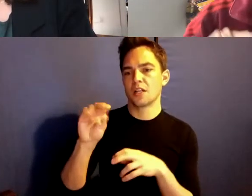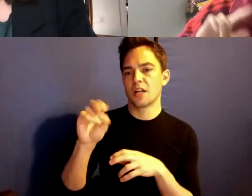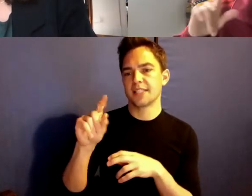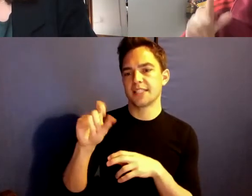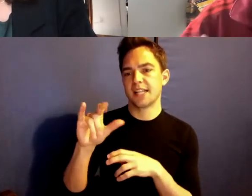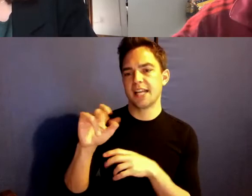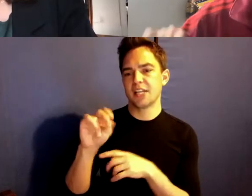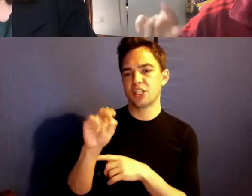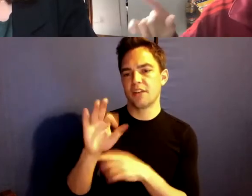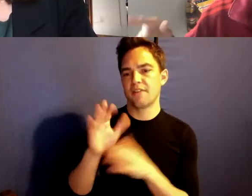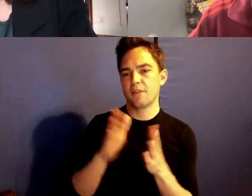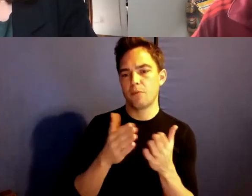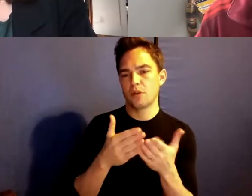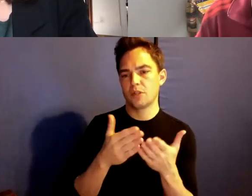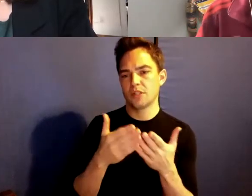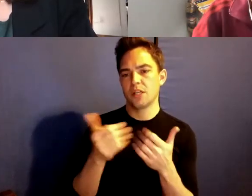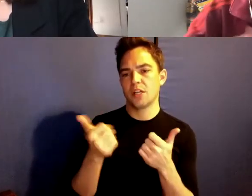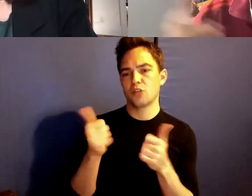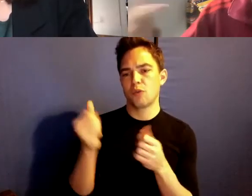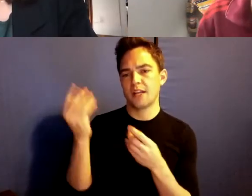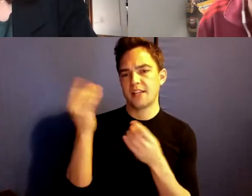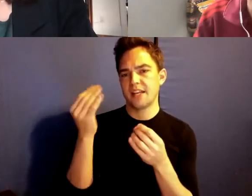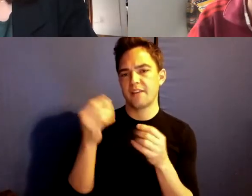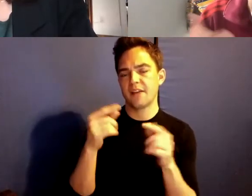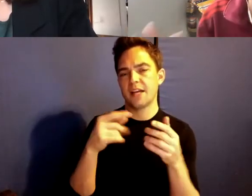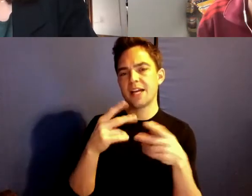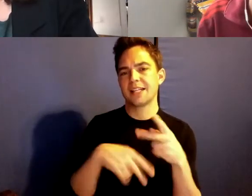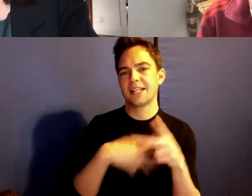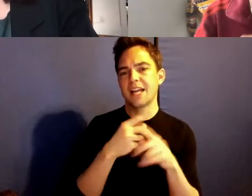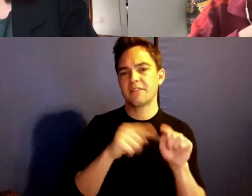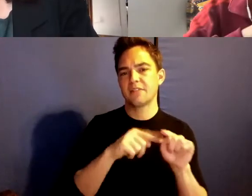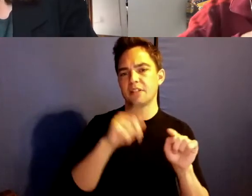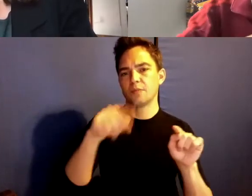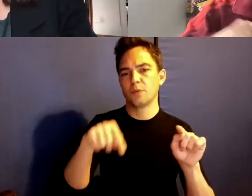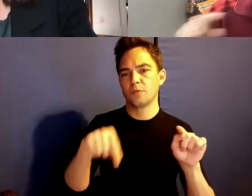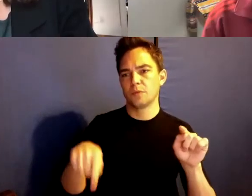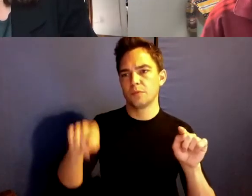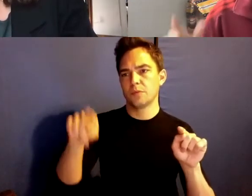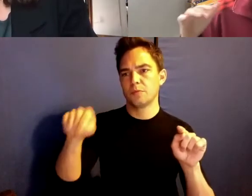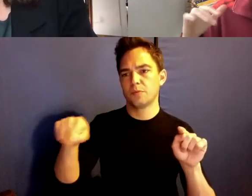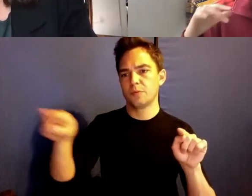to try to think of a kind of momentum, not necessarily a trajectory, but it kind of momentum